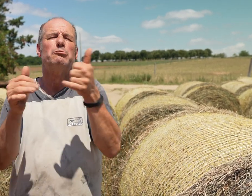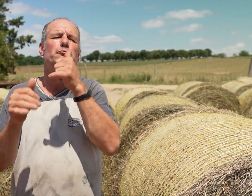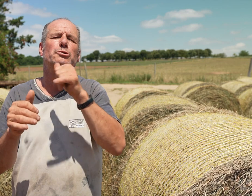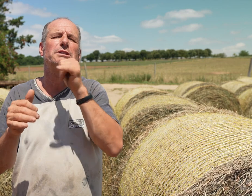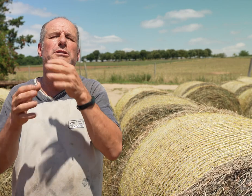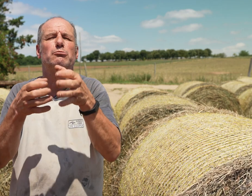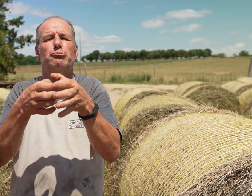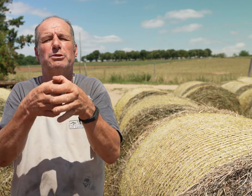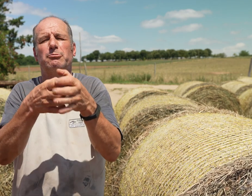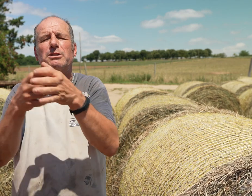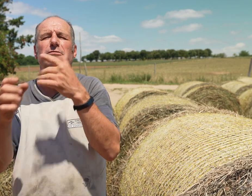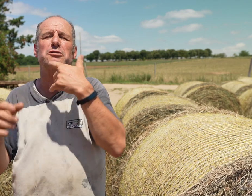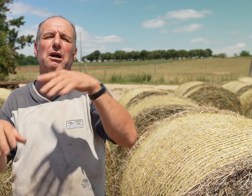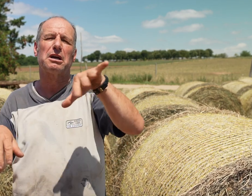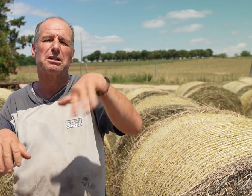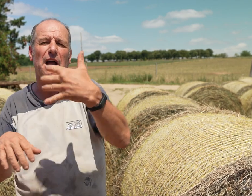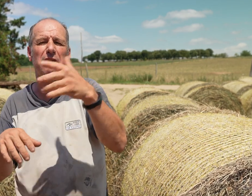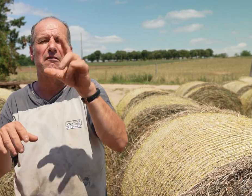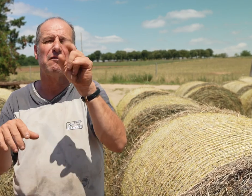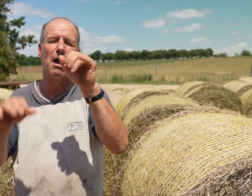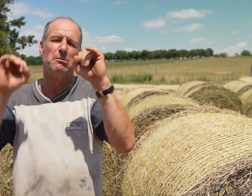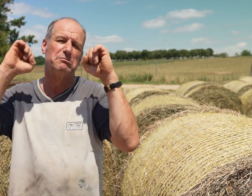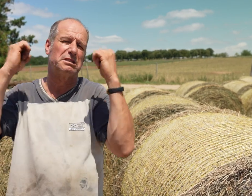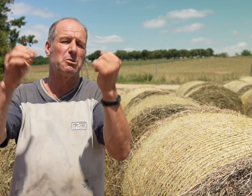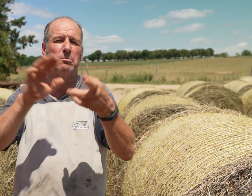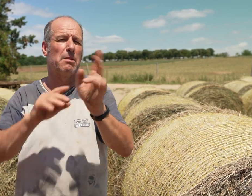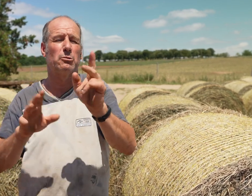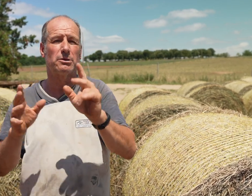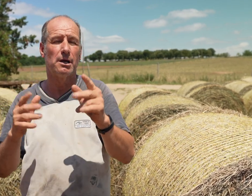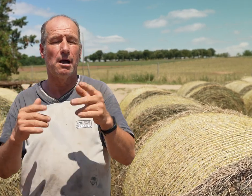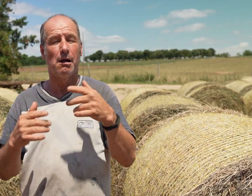so I was encouraged to start with 10 to 20 bison.